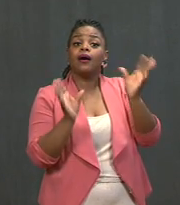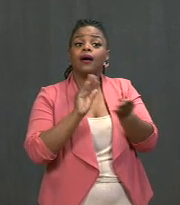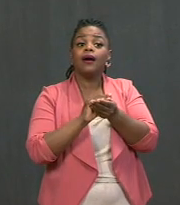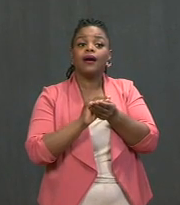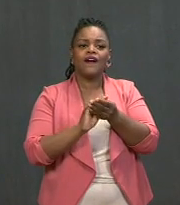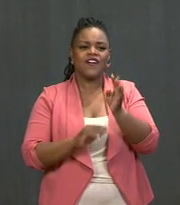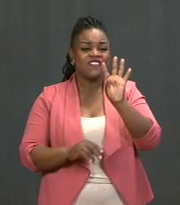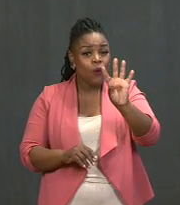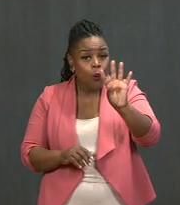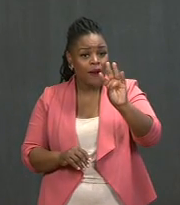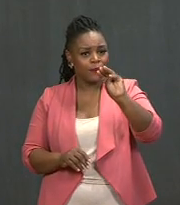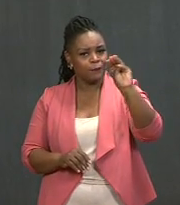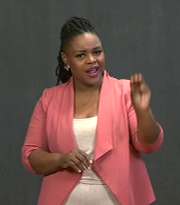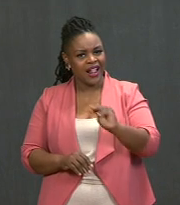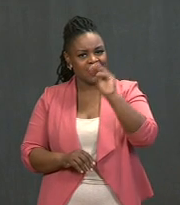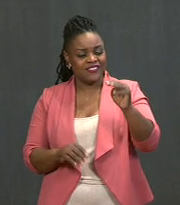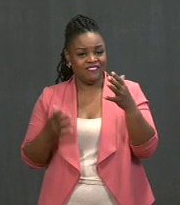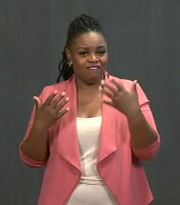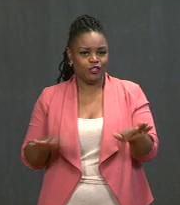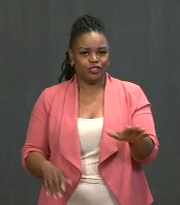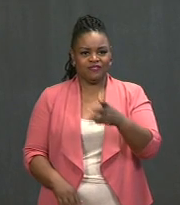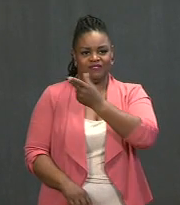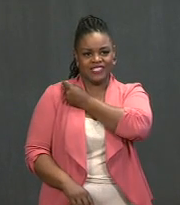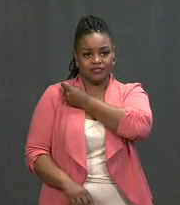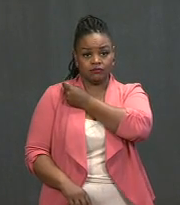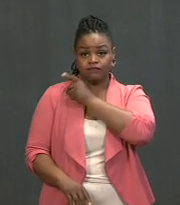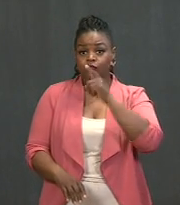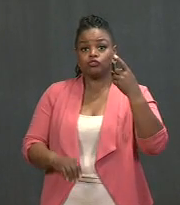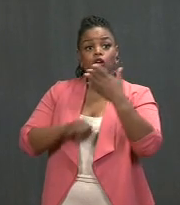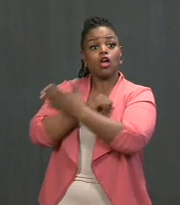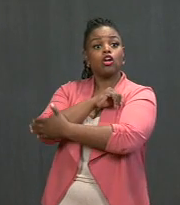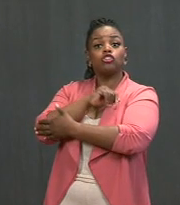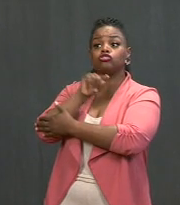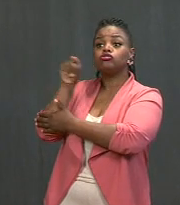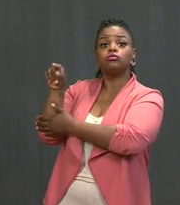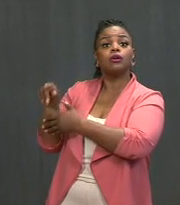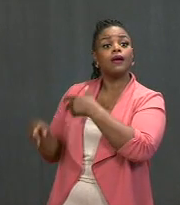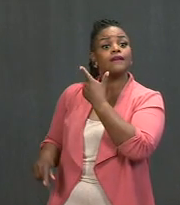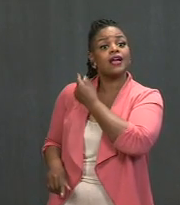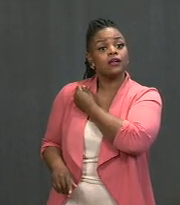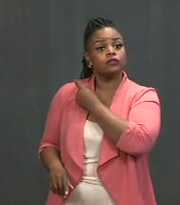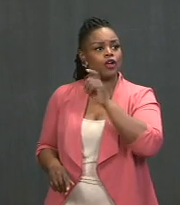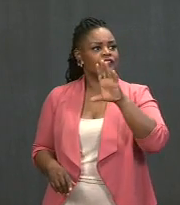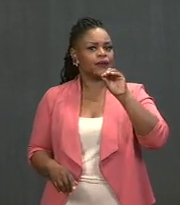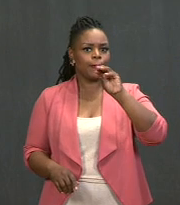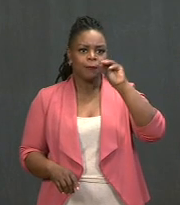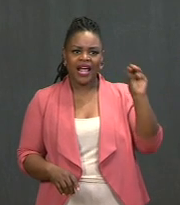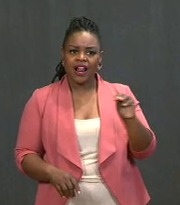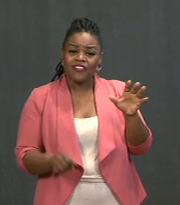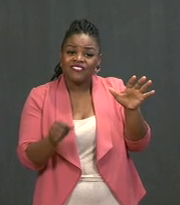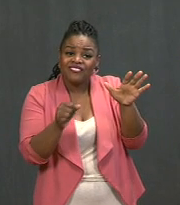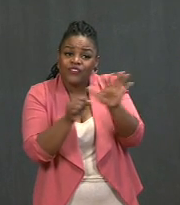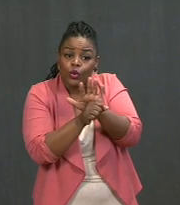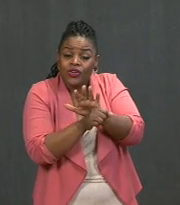We're the first country to administer 150 million shots and the first country to fully vaccinate over 62 million people.